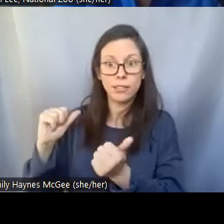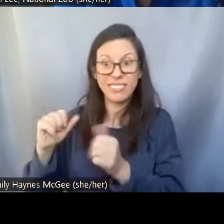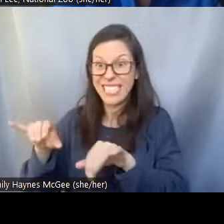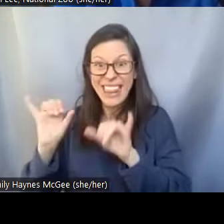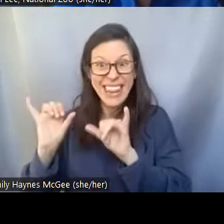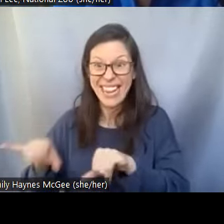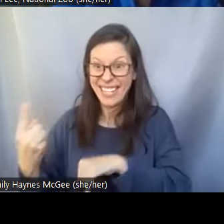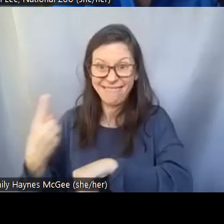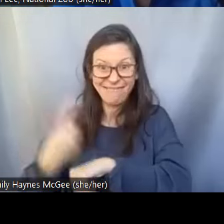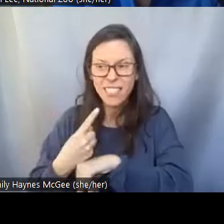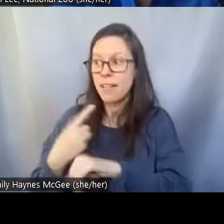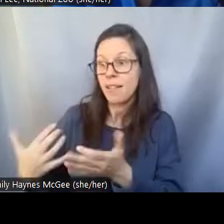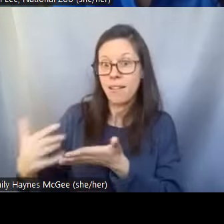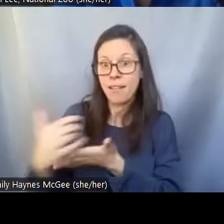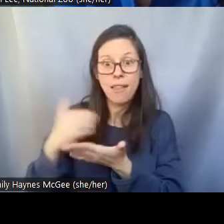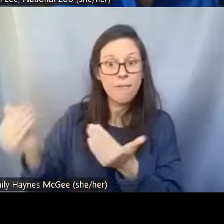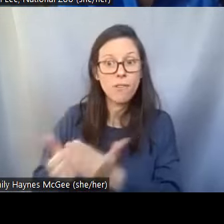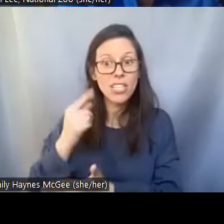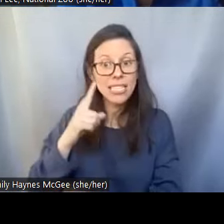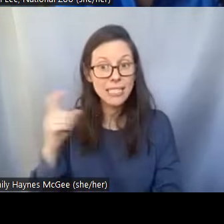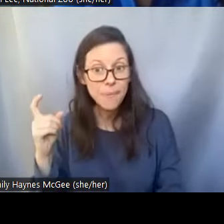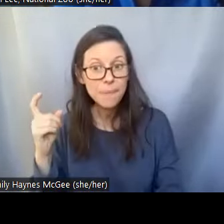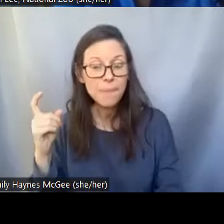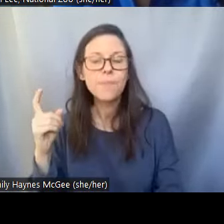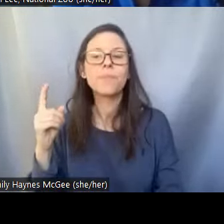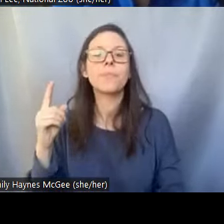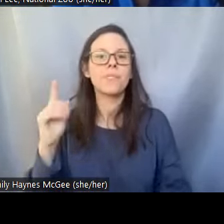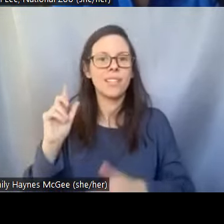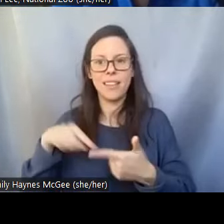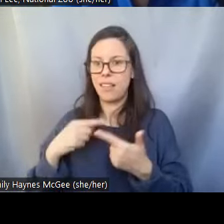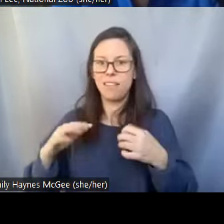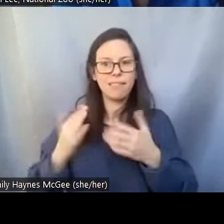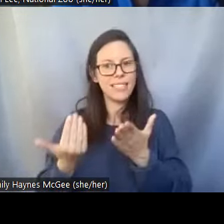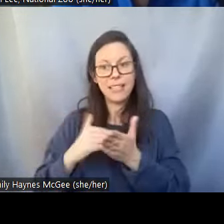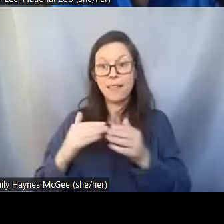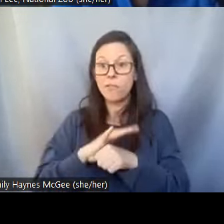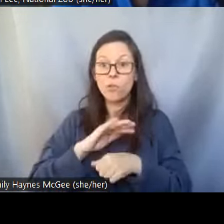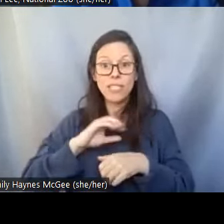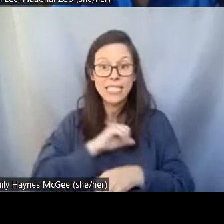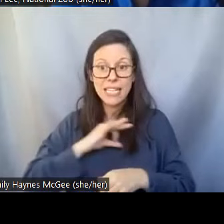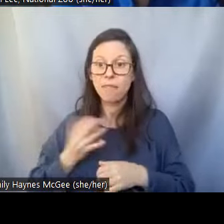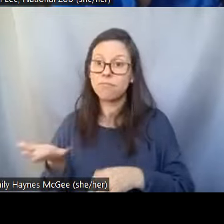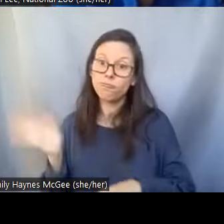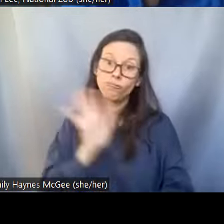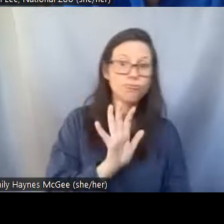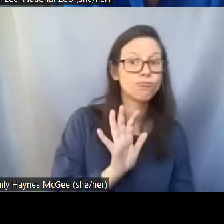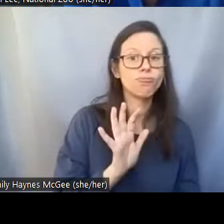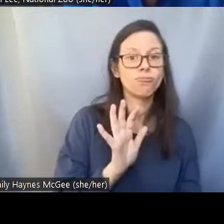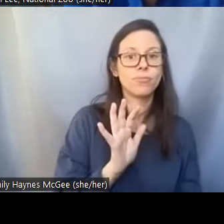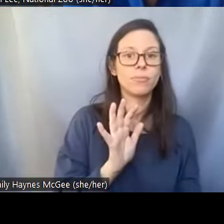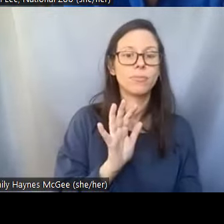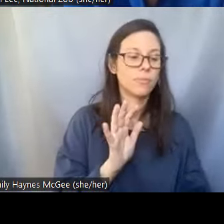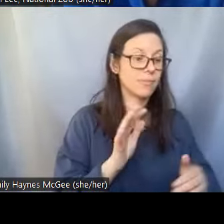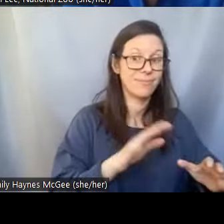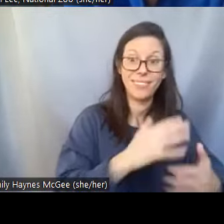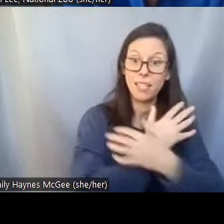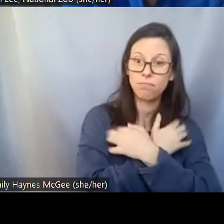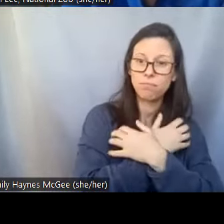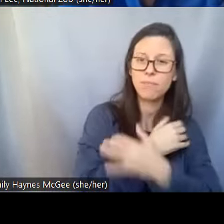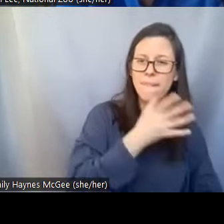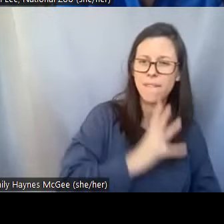and then we will again work with all the staff trying to um sustain the female as well and then